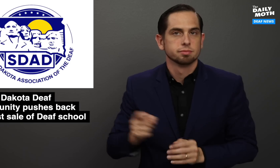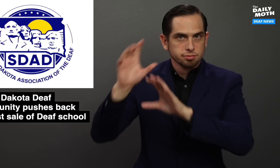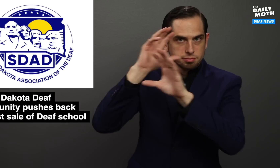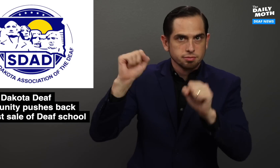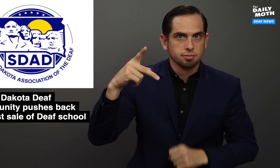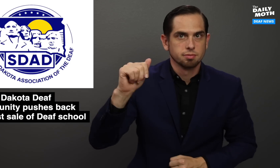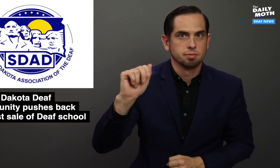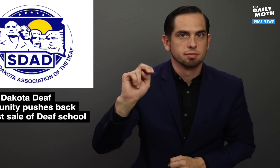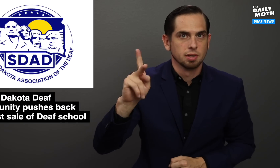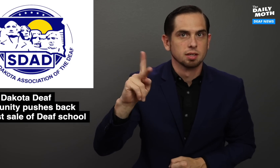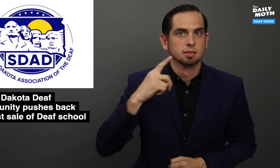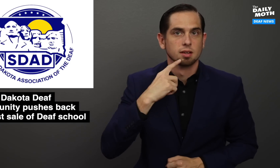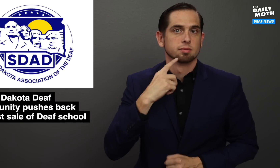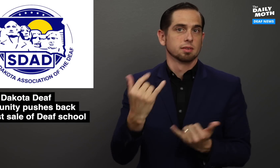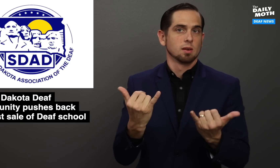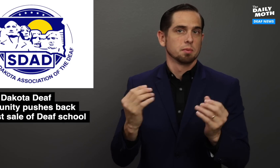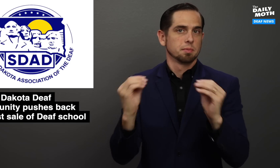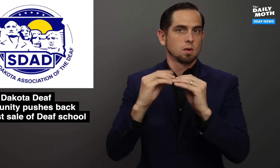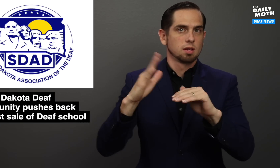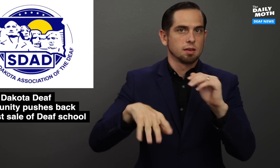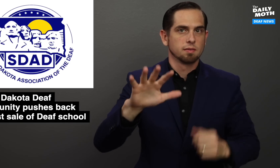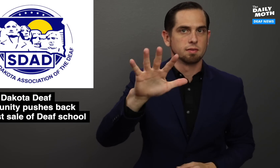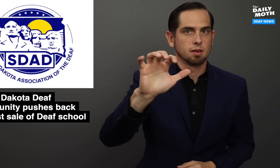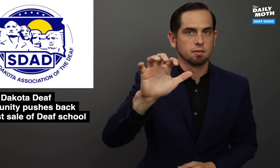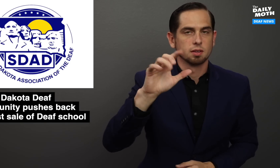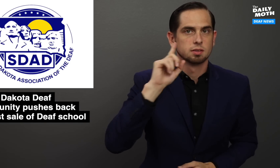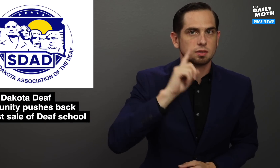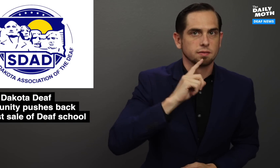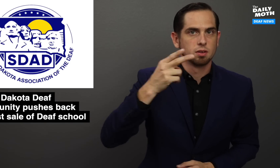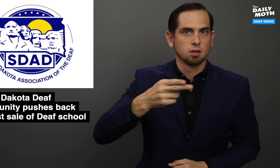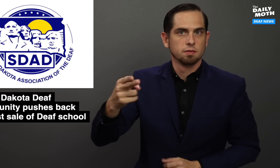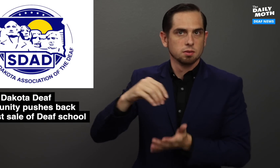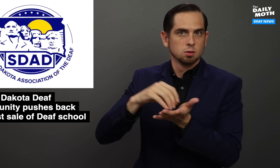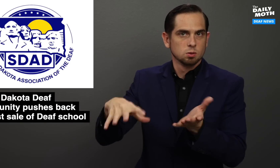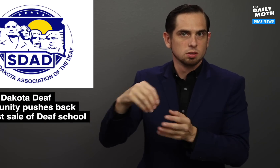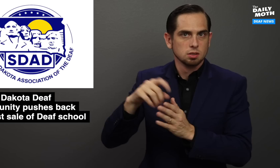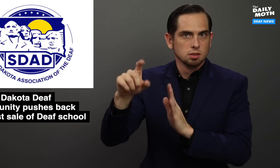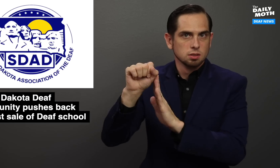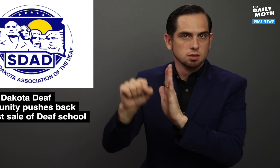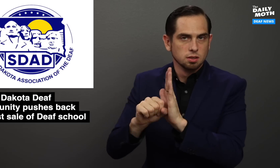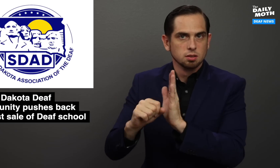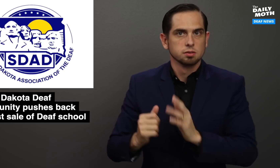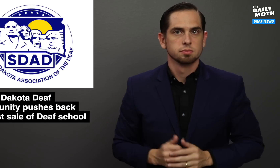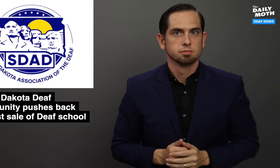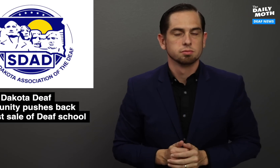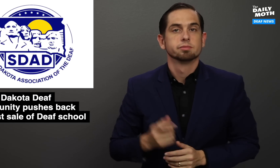Panek said there are more than 500 deaf and hard of hearing students in the state.